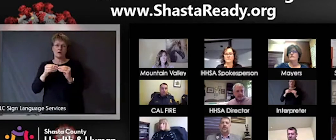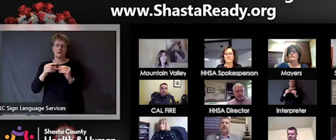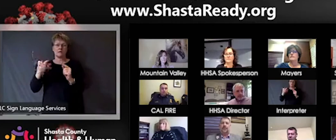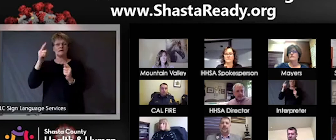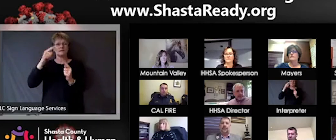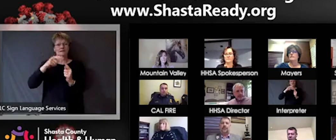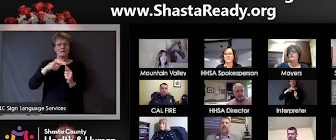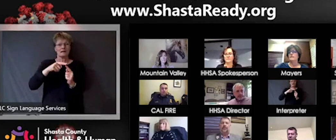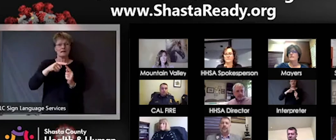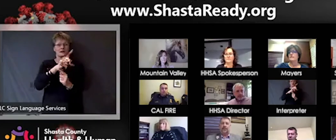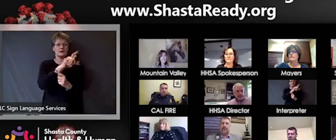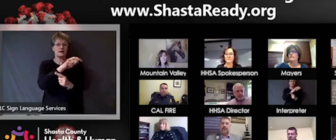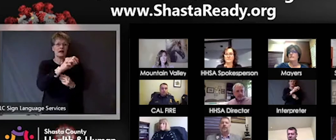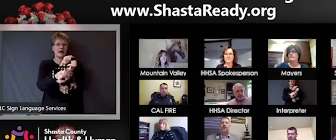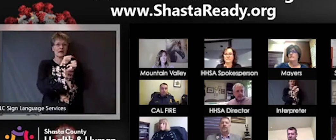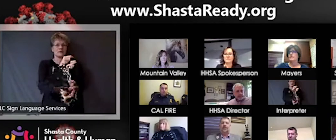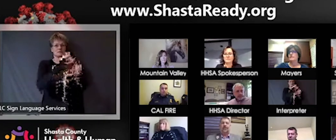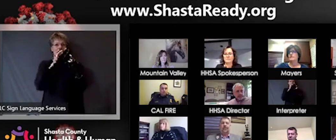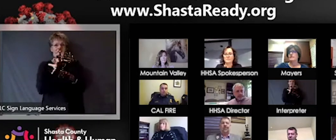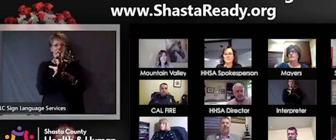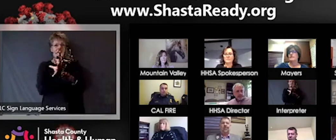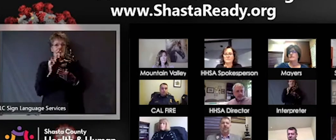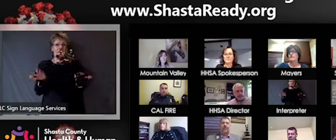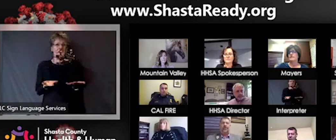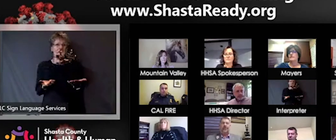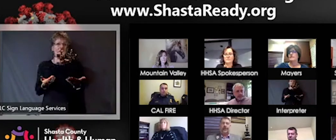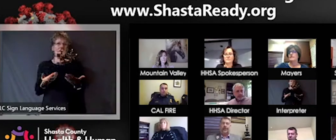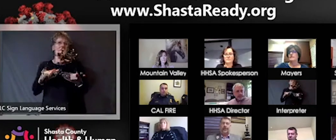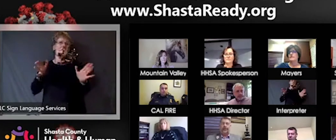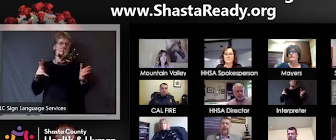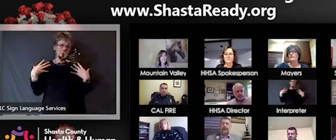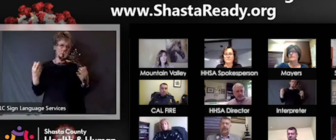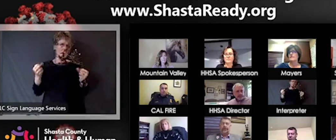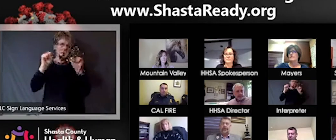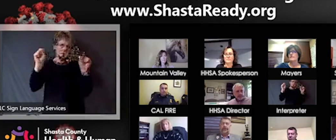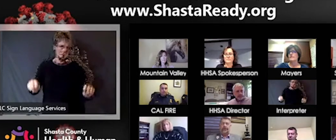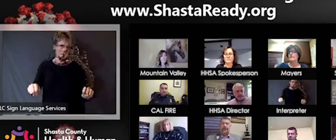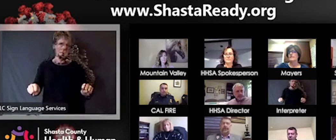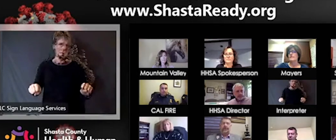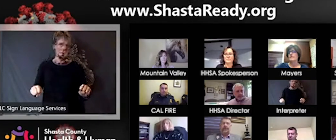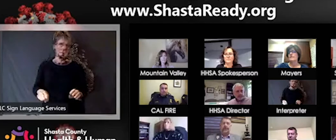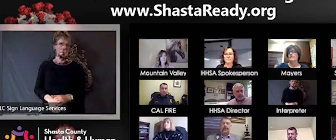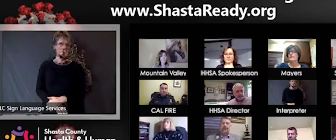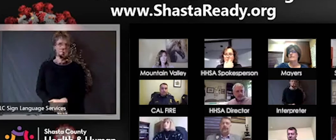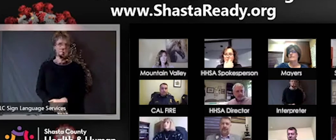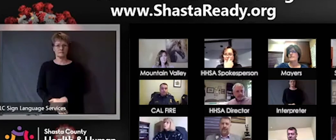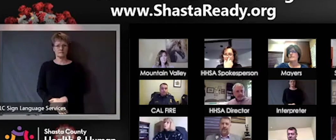system. The lab doesn't tell them until it's done.